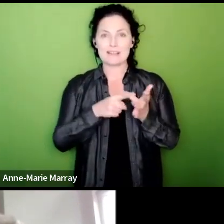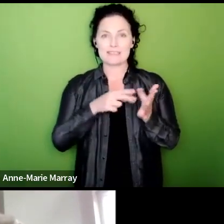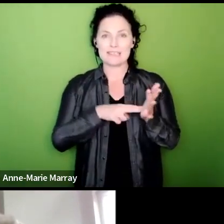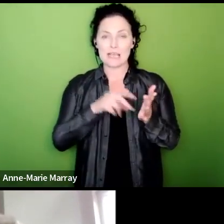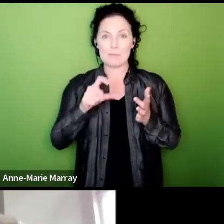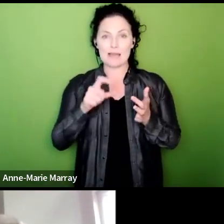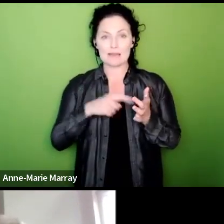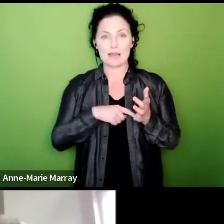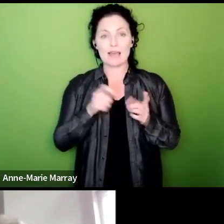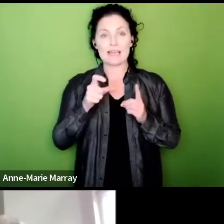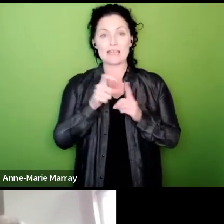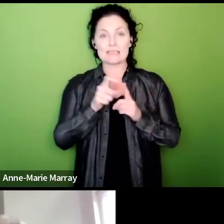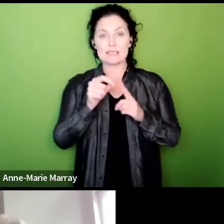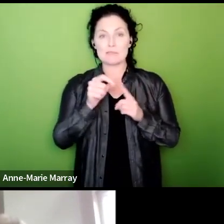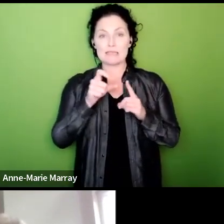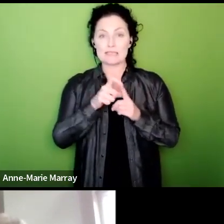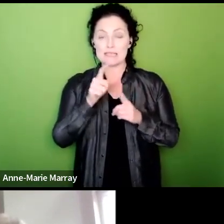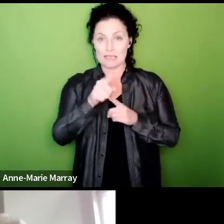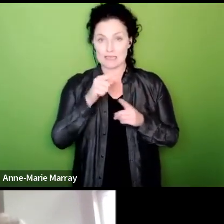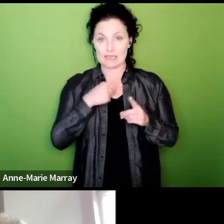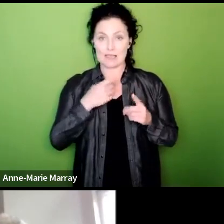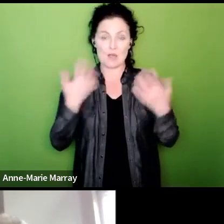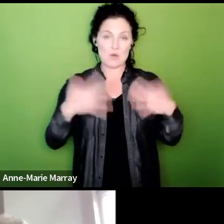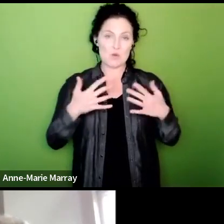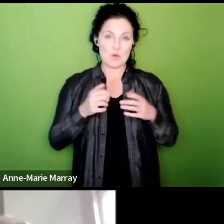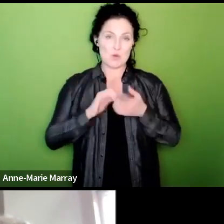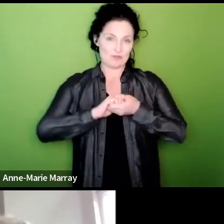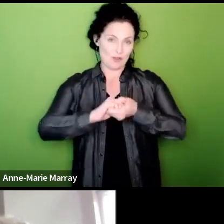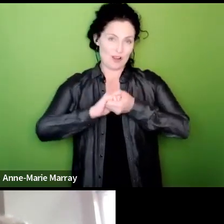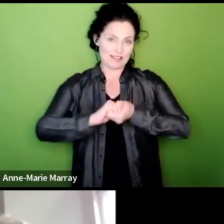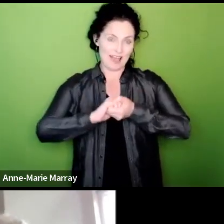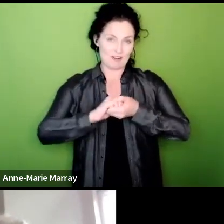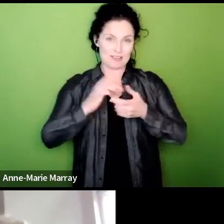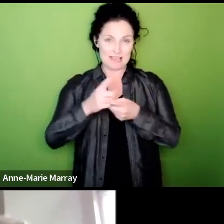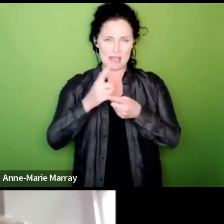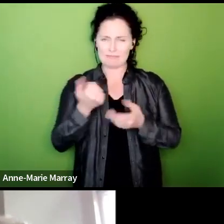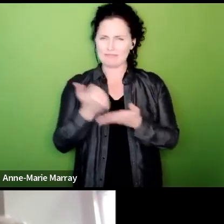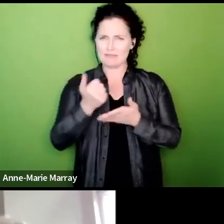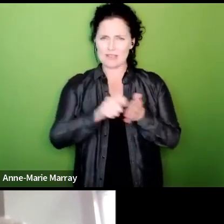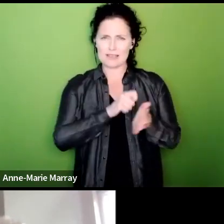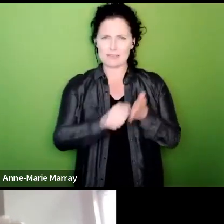President says solidarity from DWP group brilliant ballot result delivered a mandate bigger than